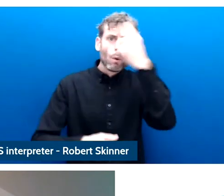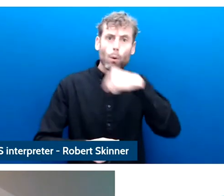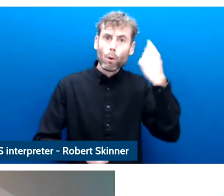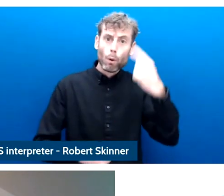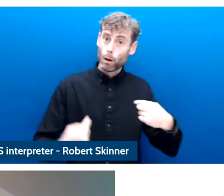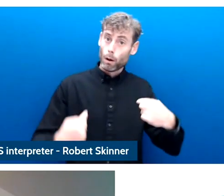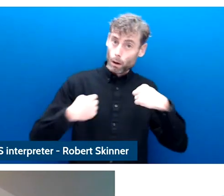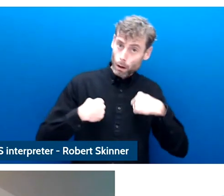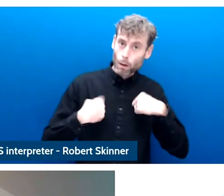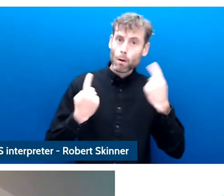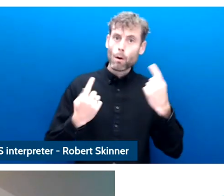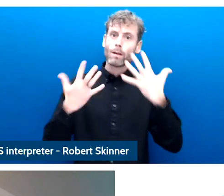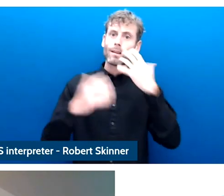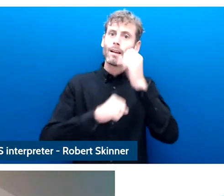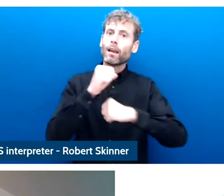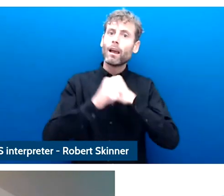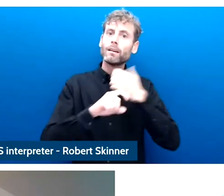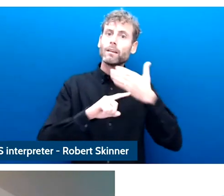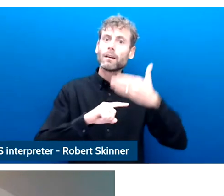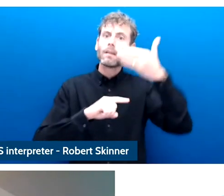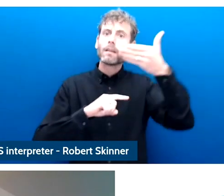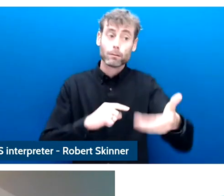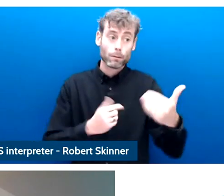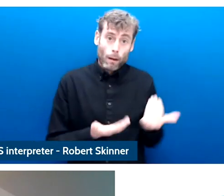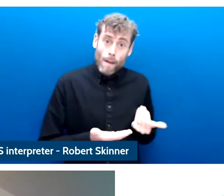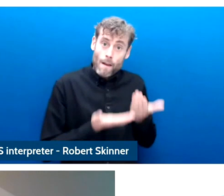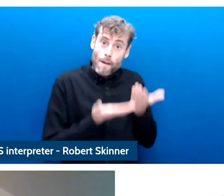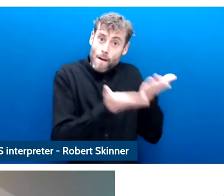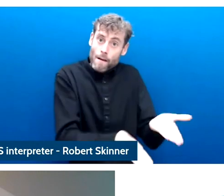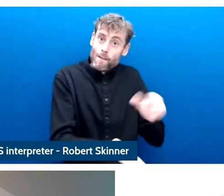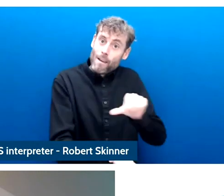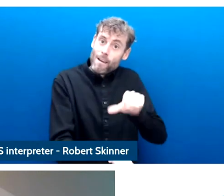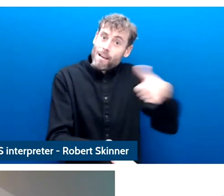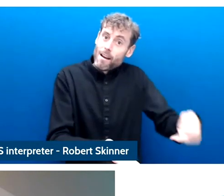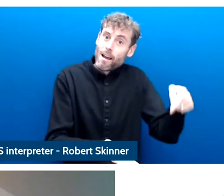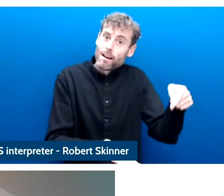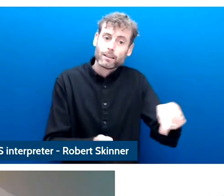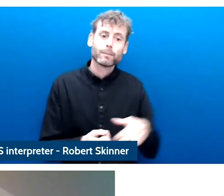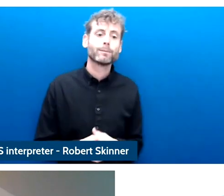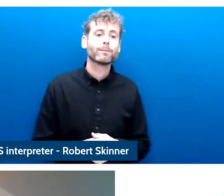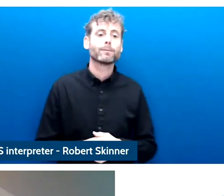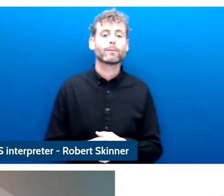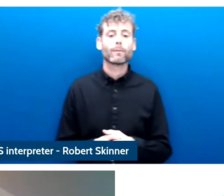when you are no longer the person paragraph che in these process I think we